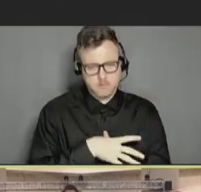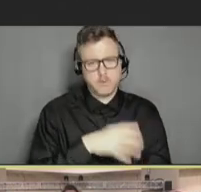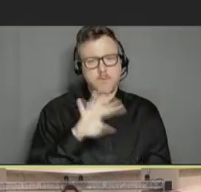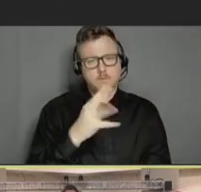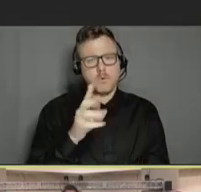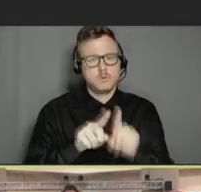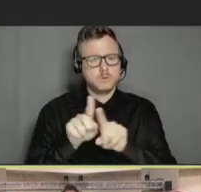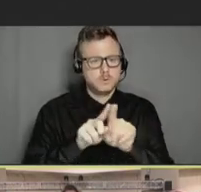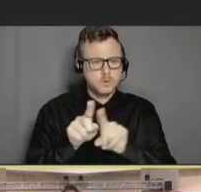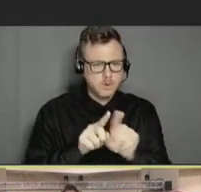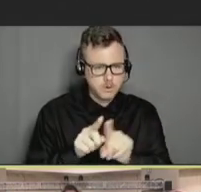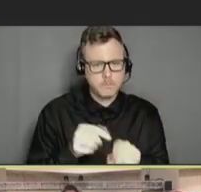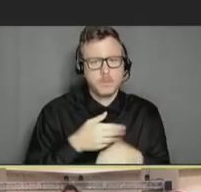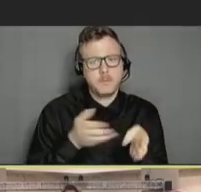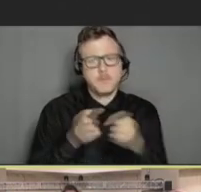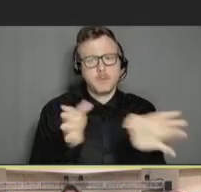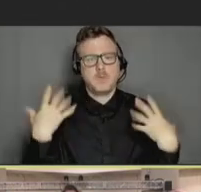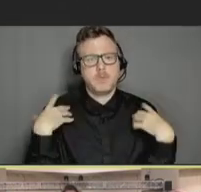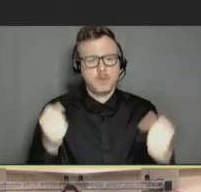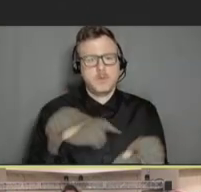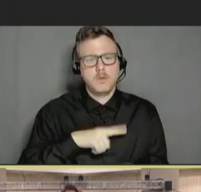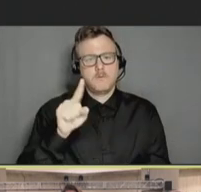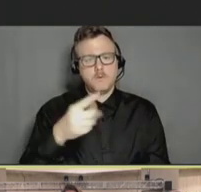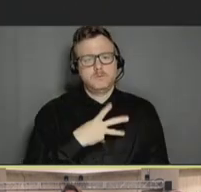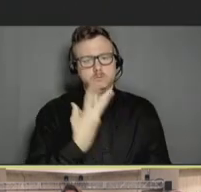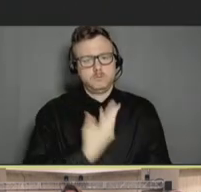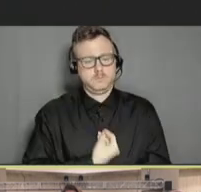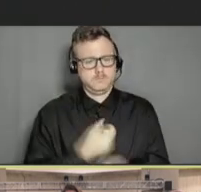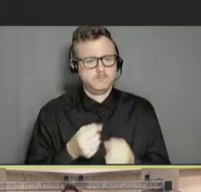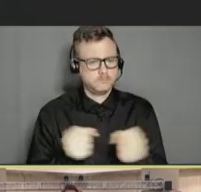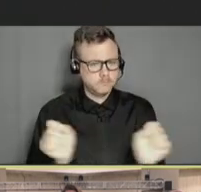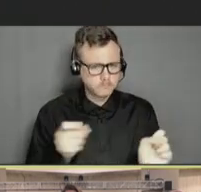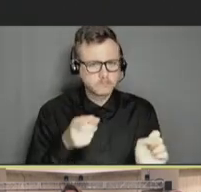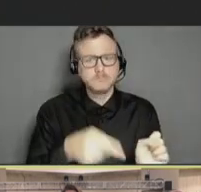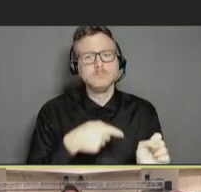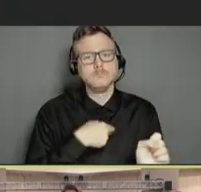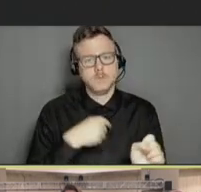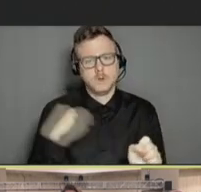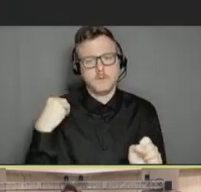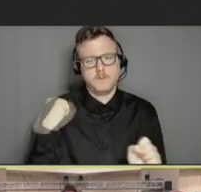Corps, and the first openly transgendered four-star officer across any of the eight